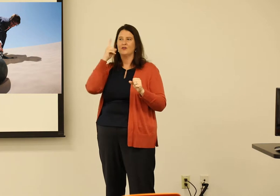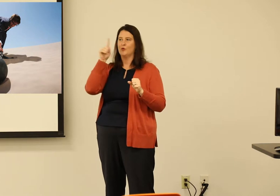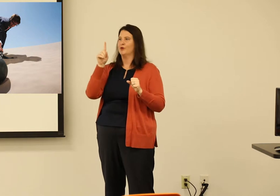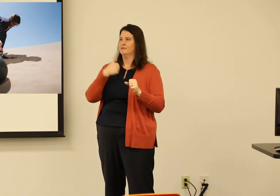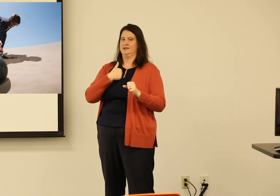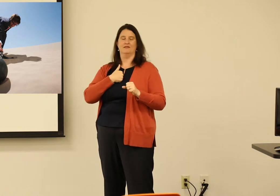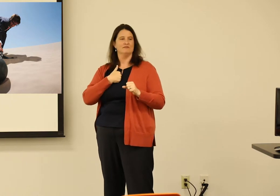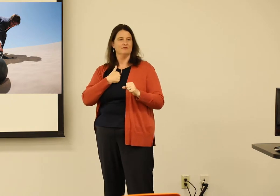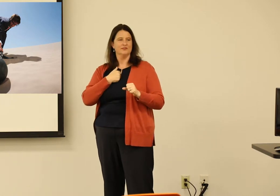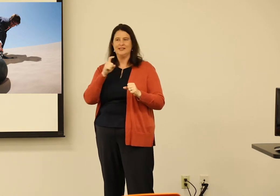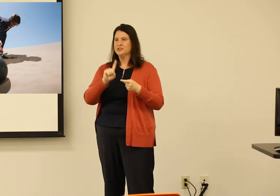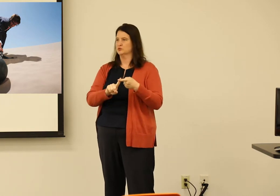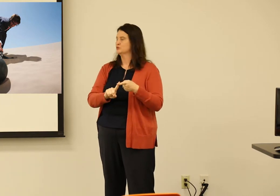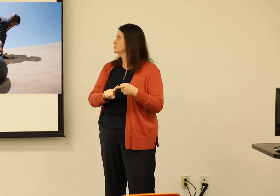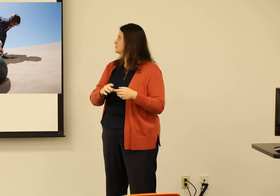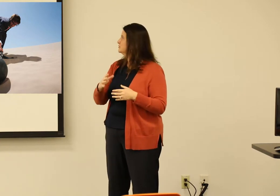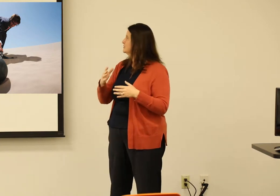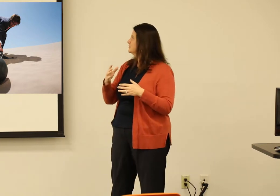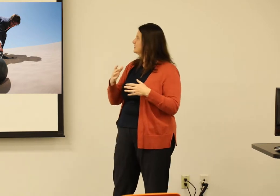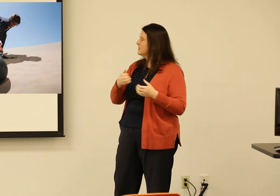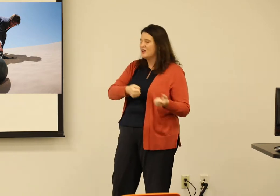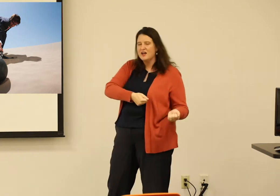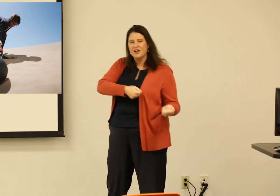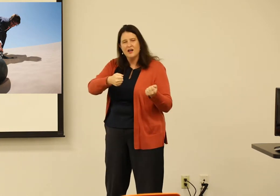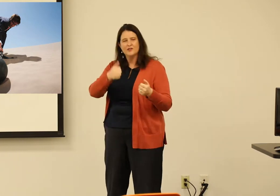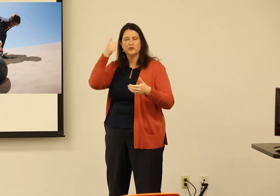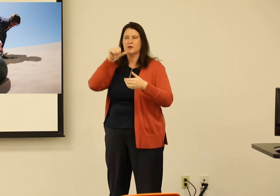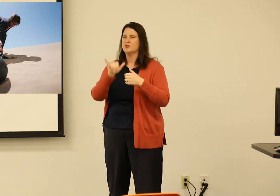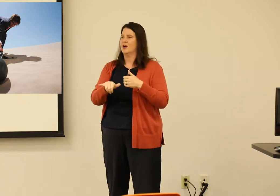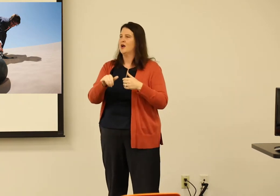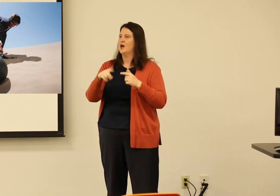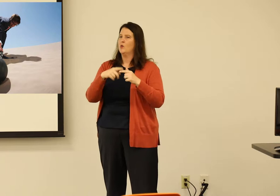There are a number of individuals out there that had to take those on for themselves. They had to